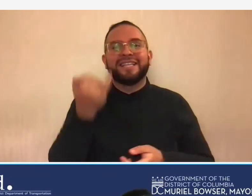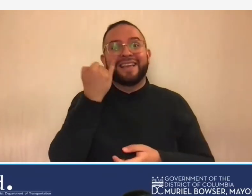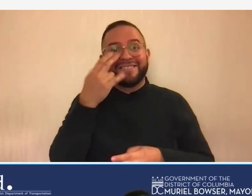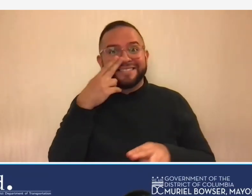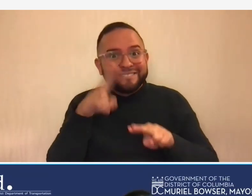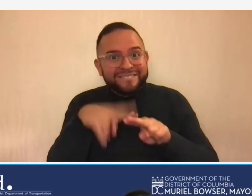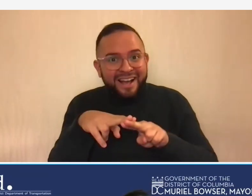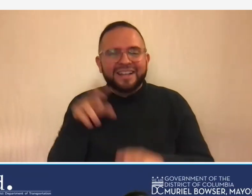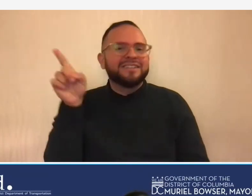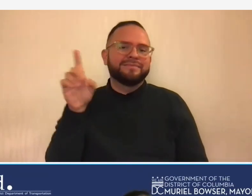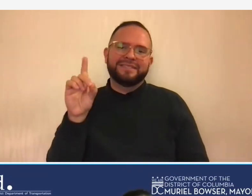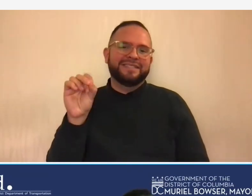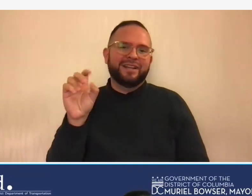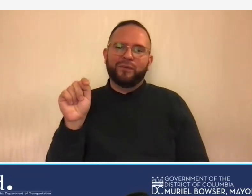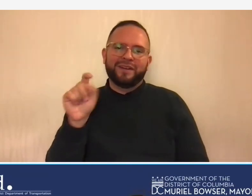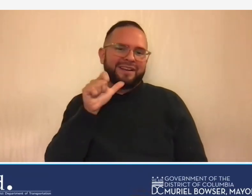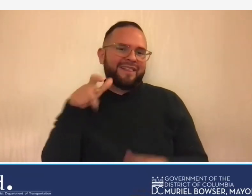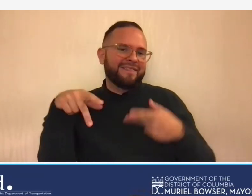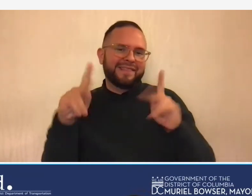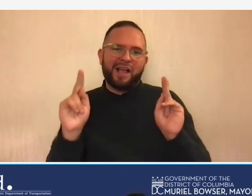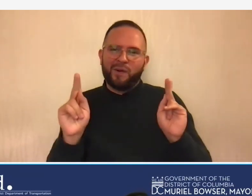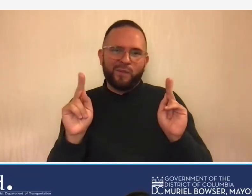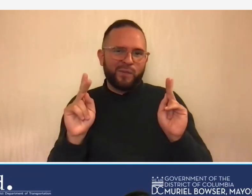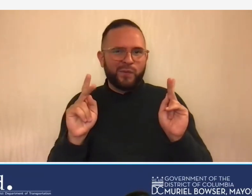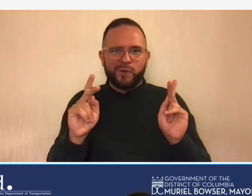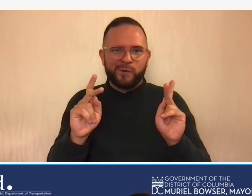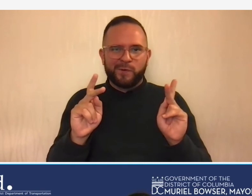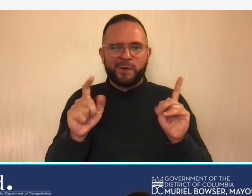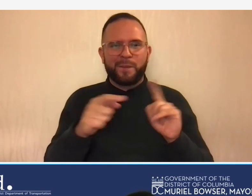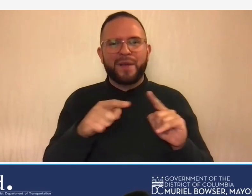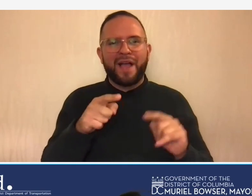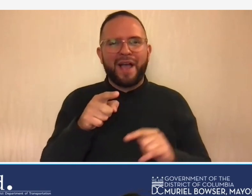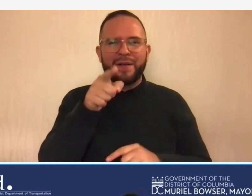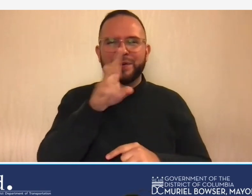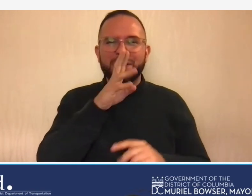the d.o.t will not allow but you're talking about a training meeting yes